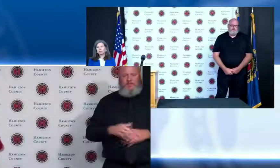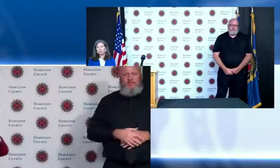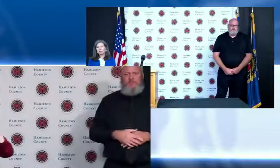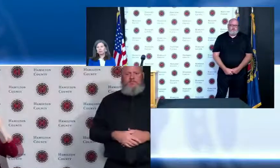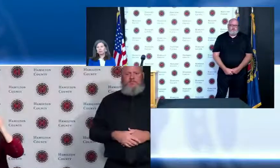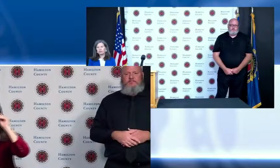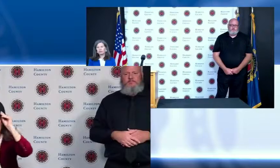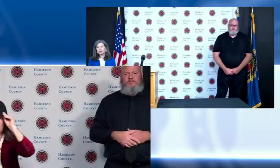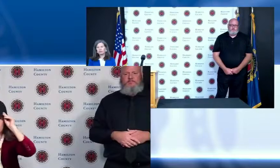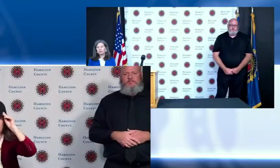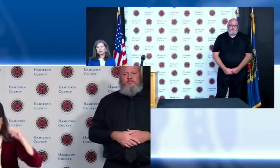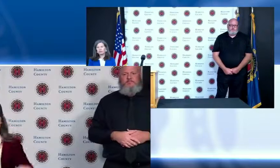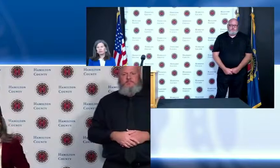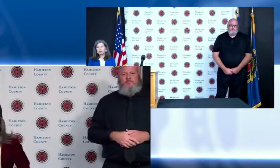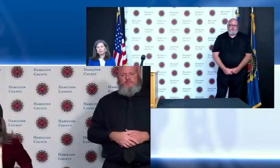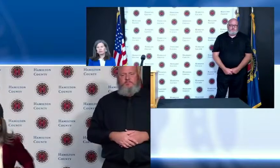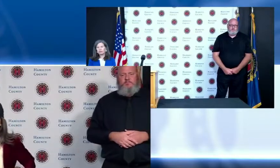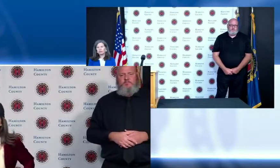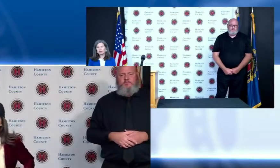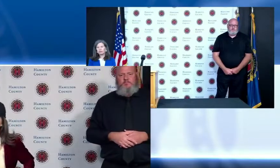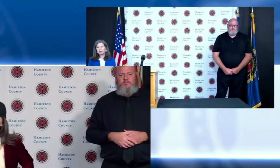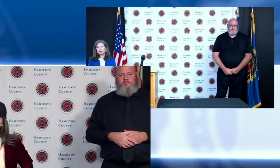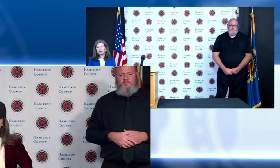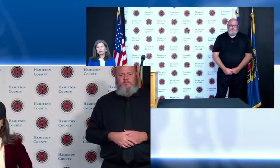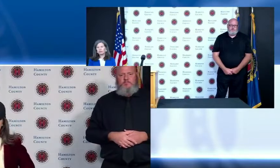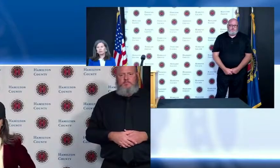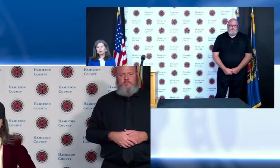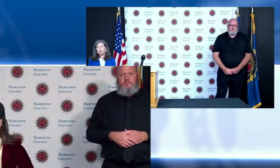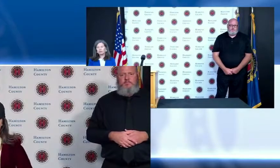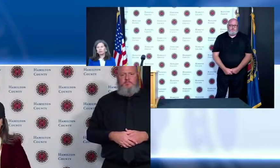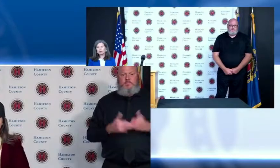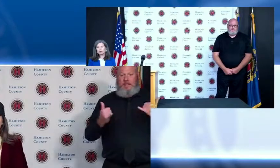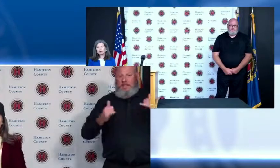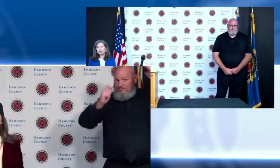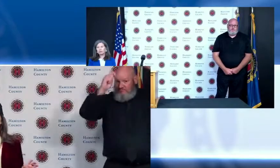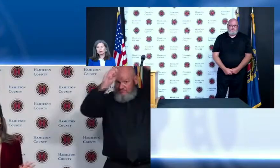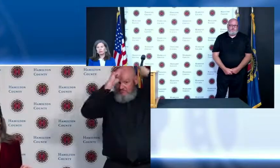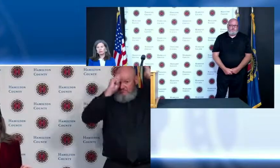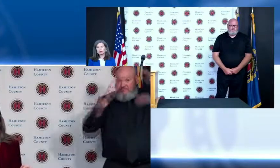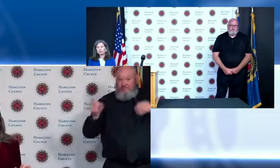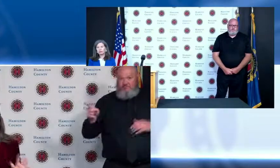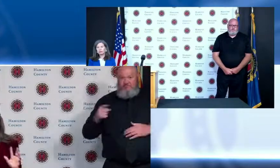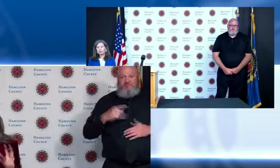all right so I know these are sobering times I know and I know there are challenges and I know